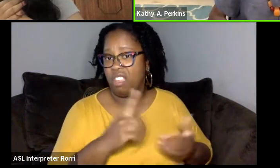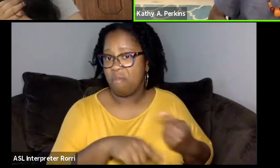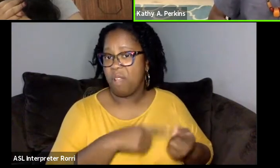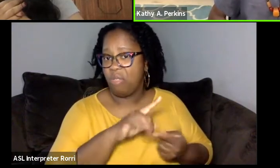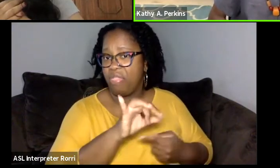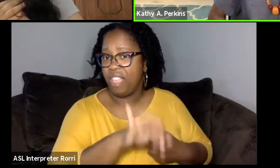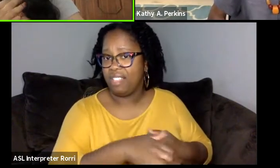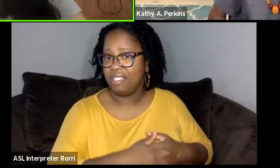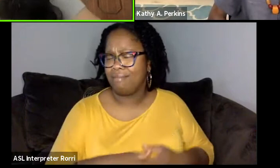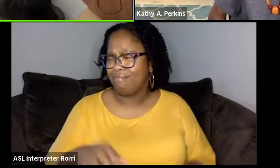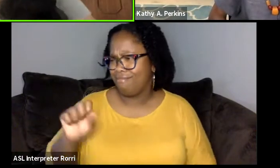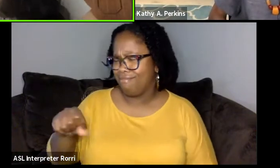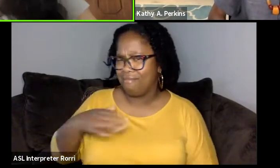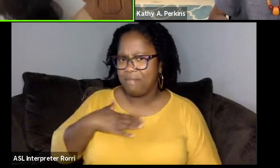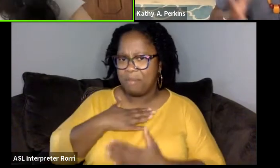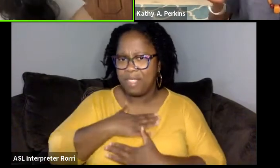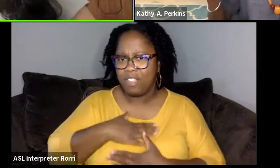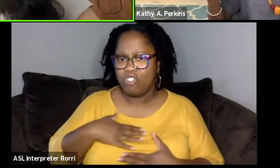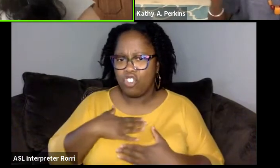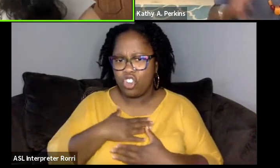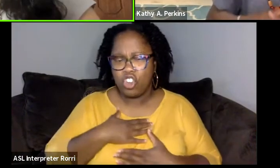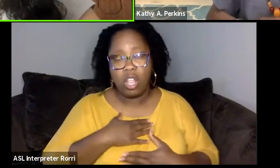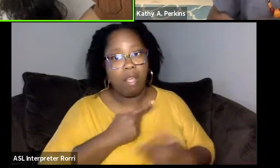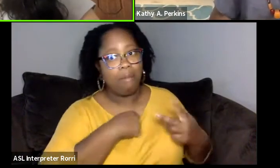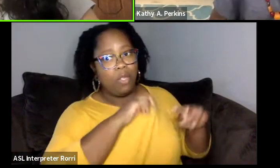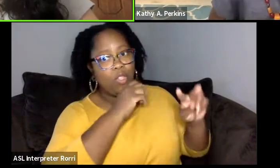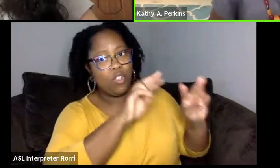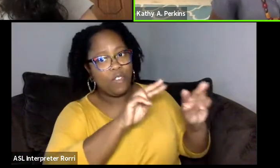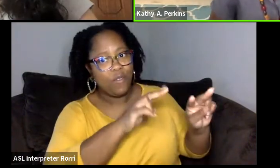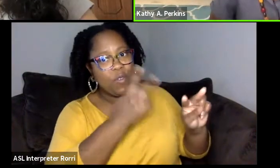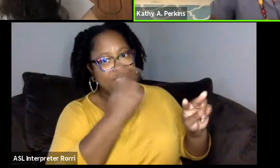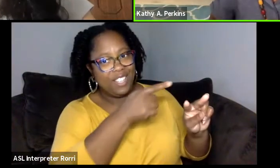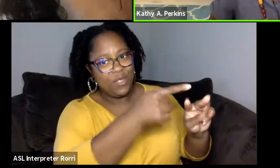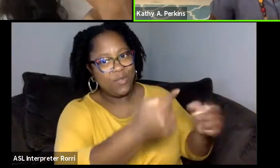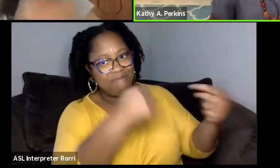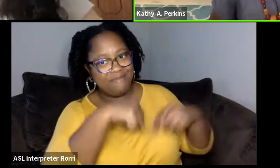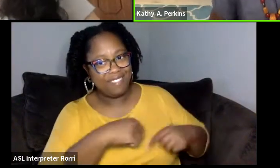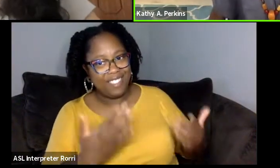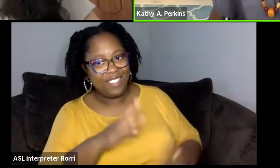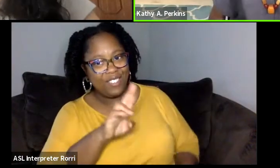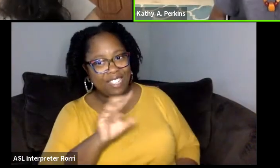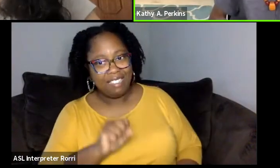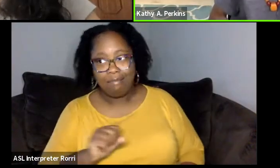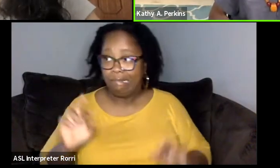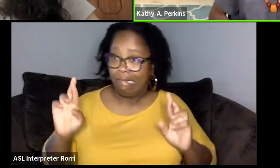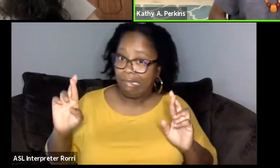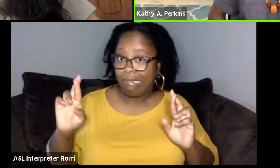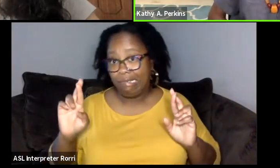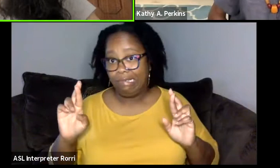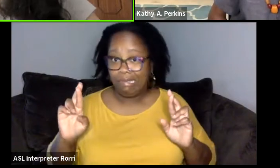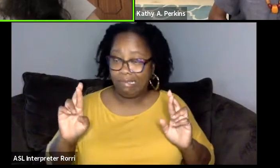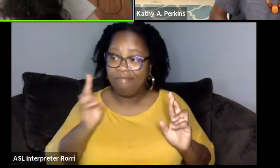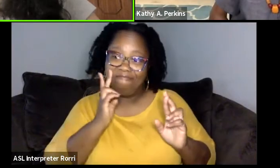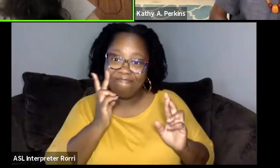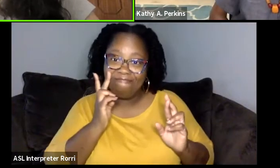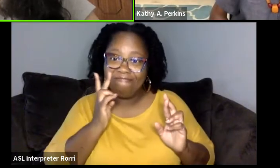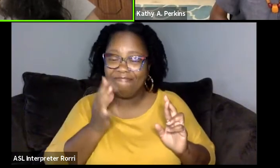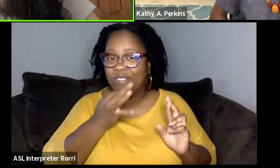So, and looking forward to seeing you here in the states. Fingers crossed. Yeah. Hopefully soon as a about borders open up